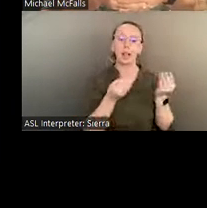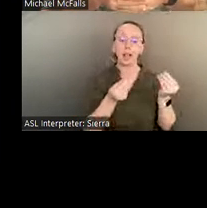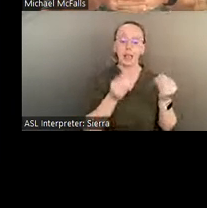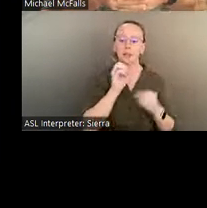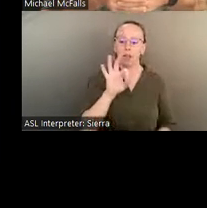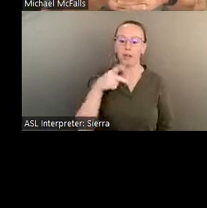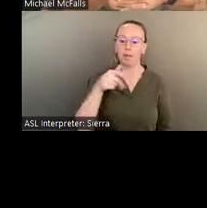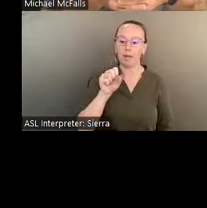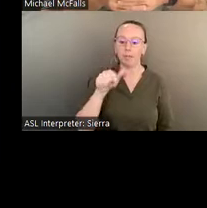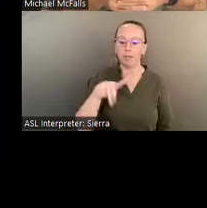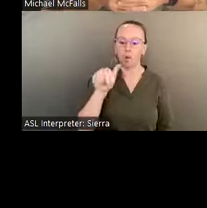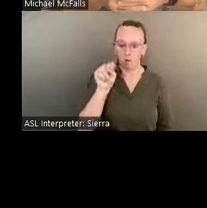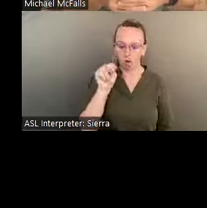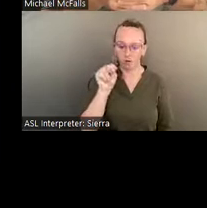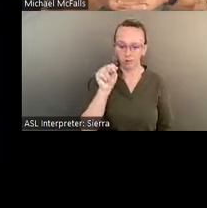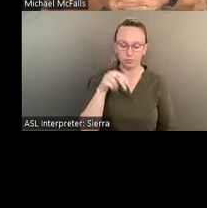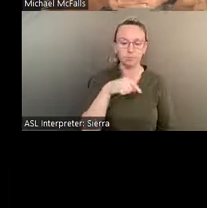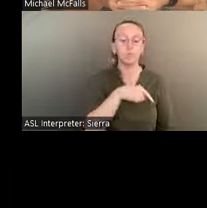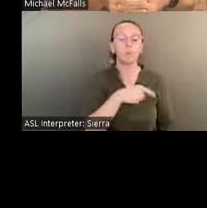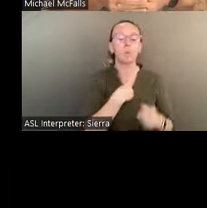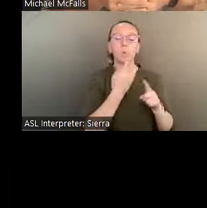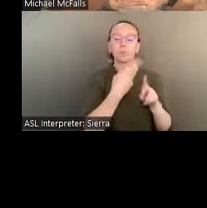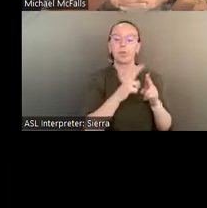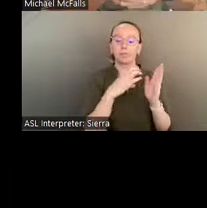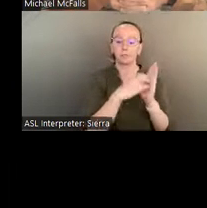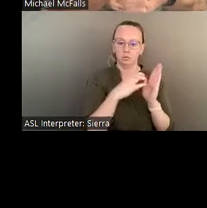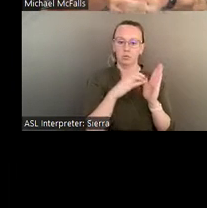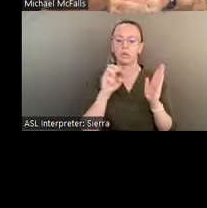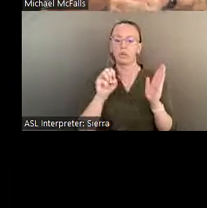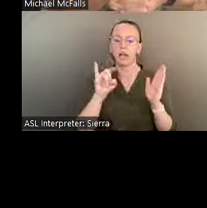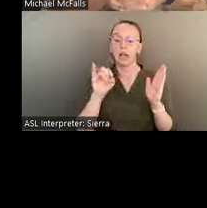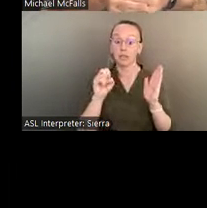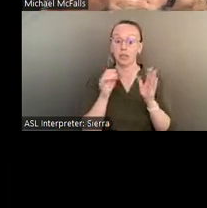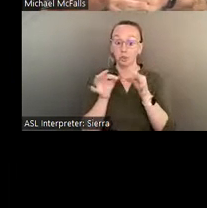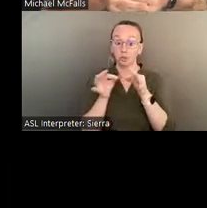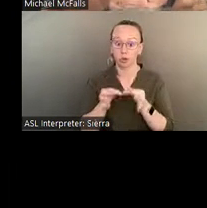there's a brief passage- about two paragraphs long- where Eddie describes telling the fortune